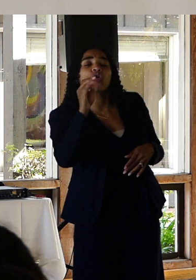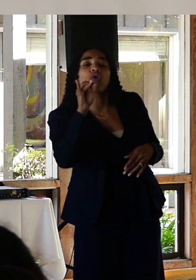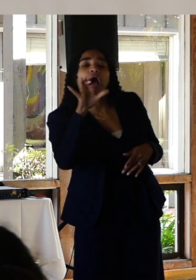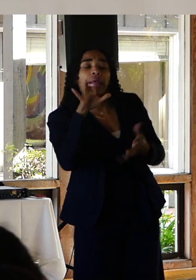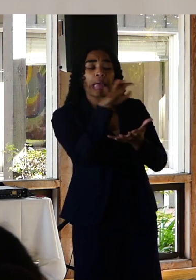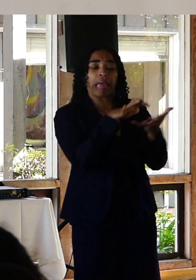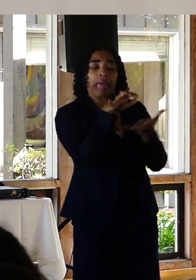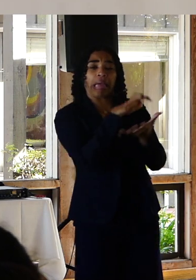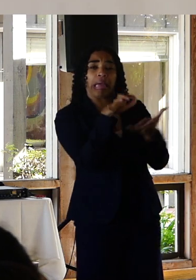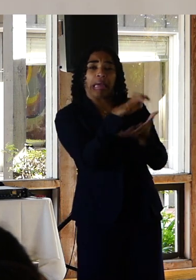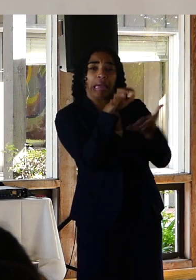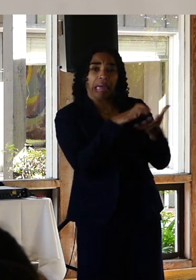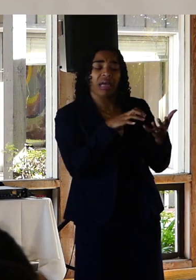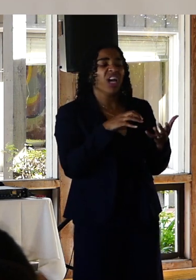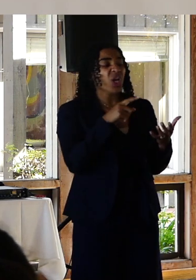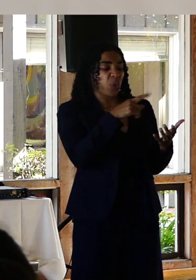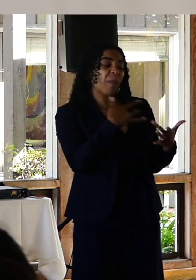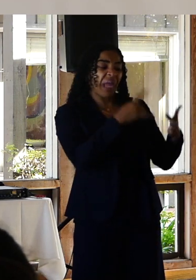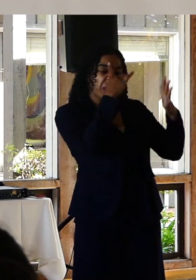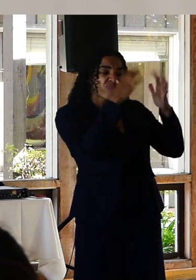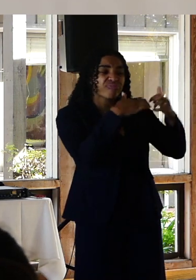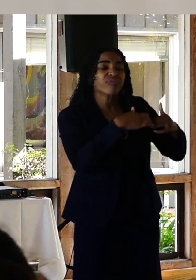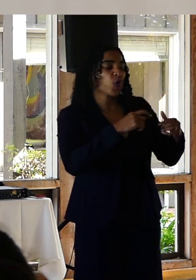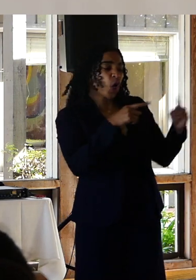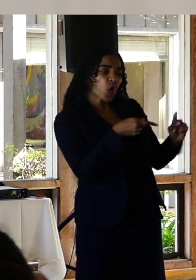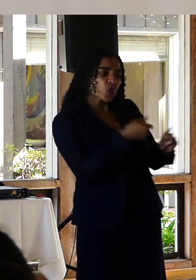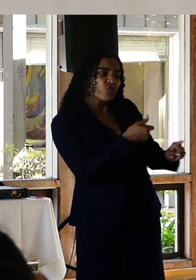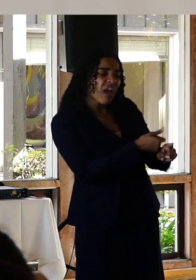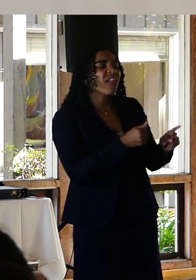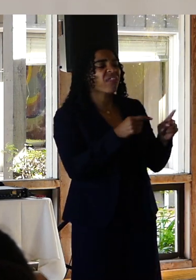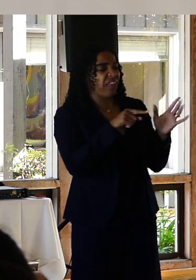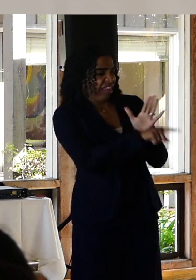And our illnesses penchant for leading to breakdowns, self injury and suicide